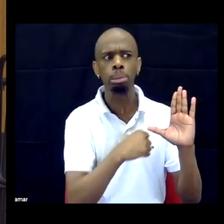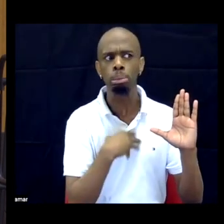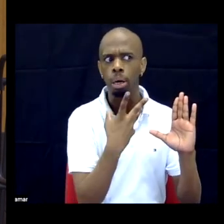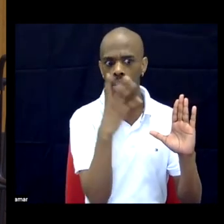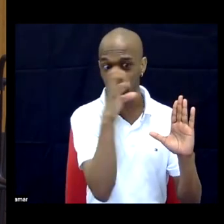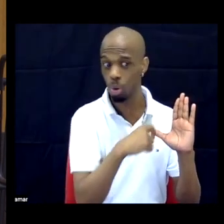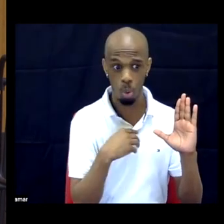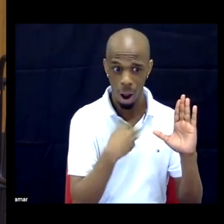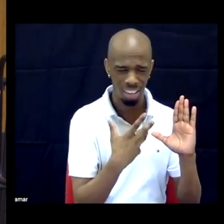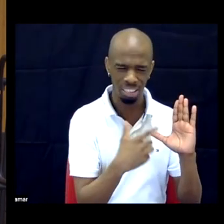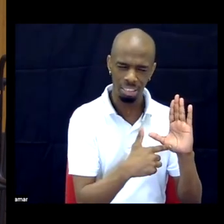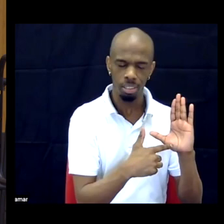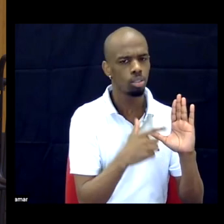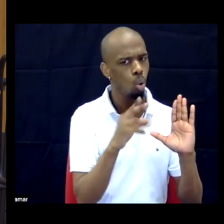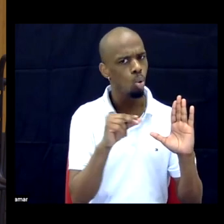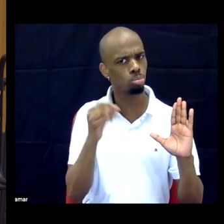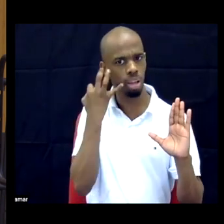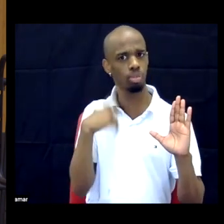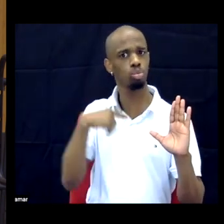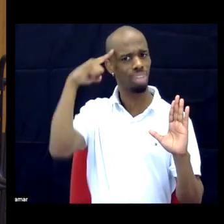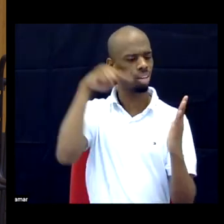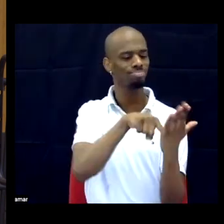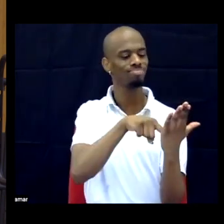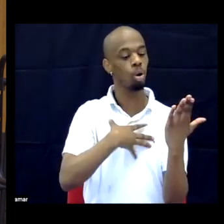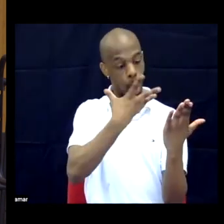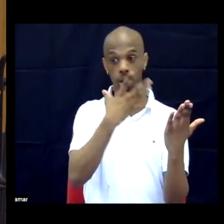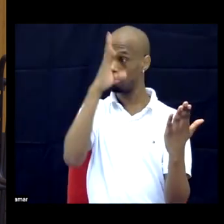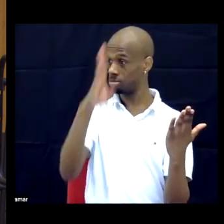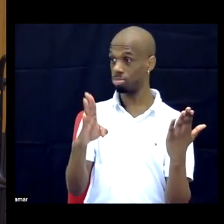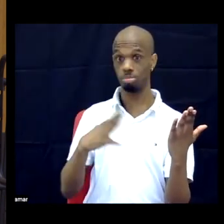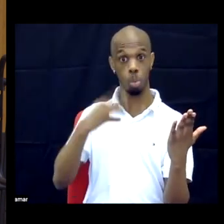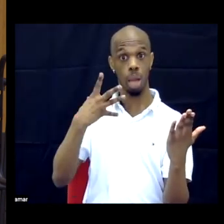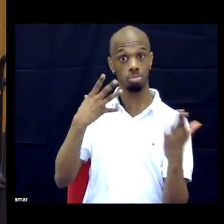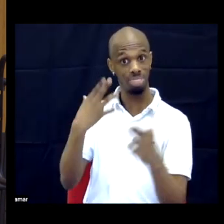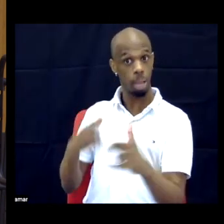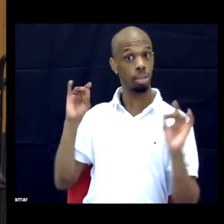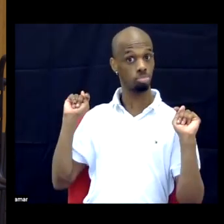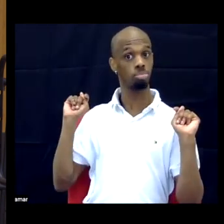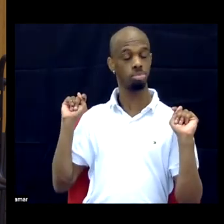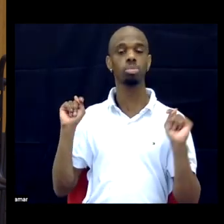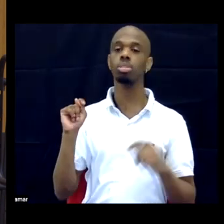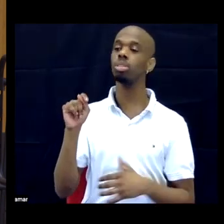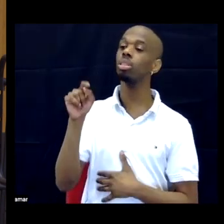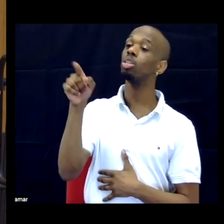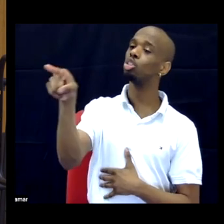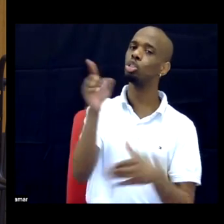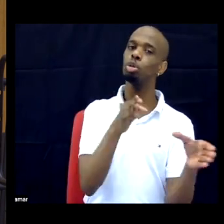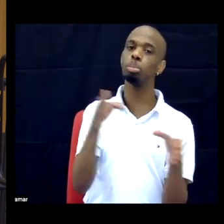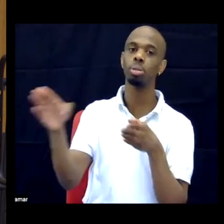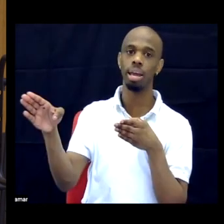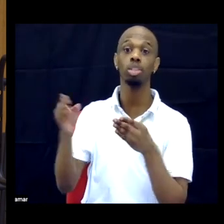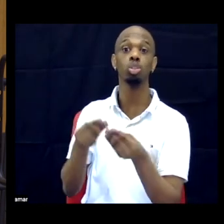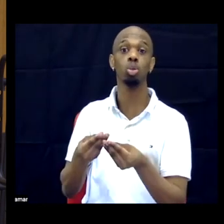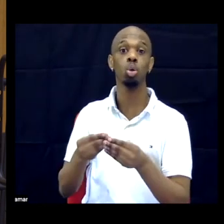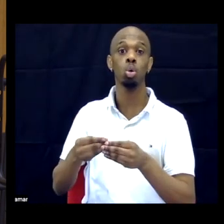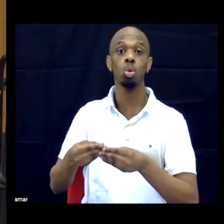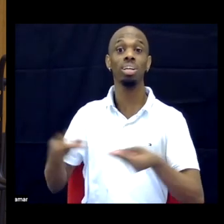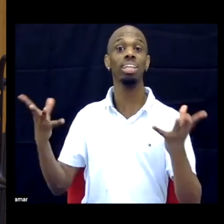This is an easy one: Are you planning on releasing an audio version of the book?